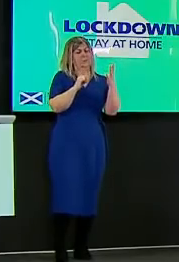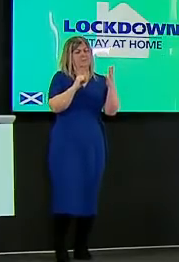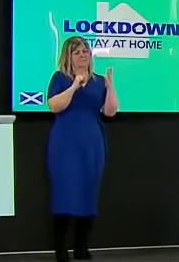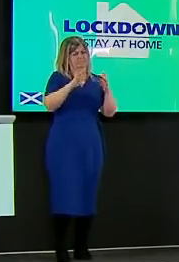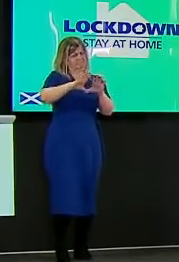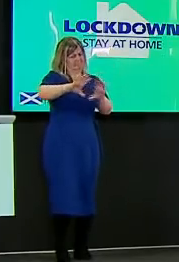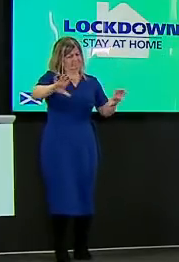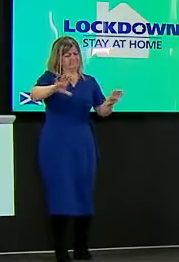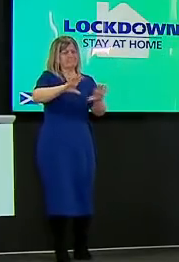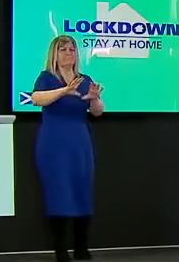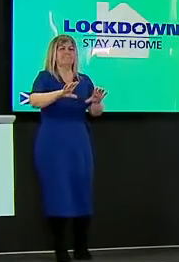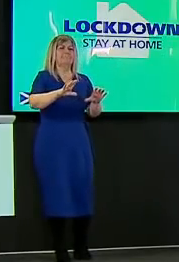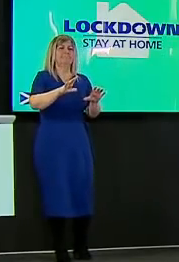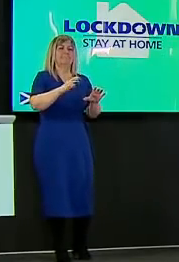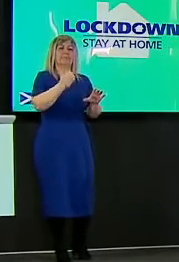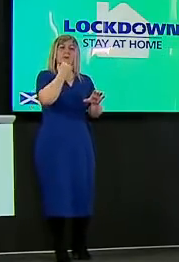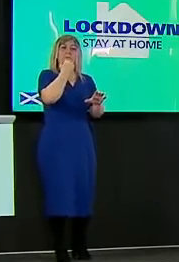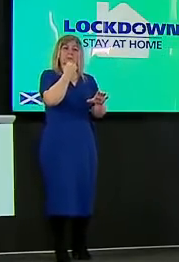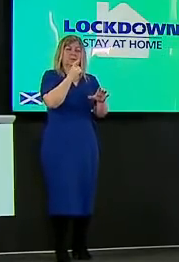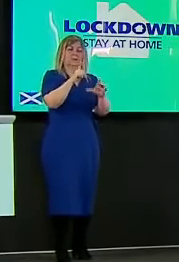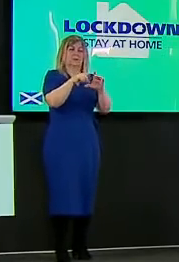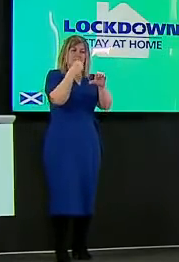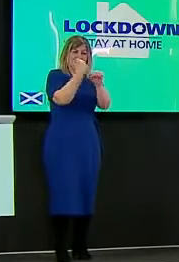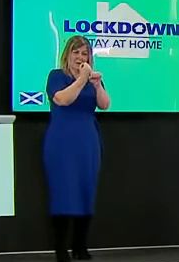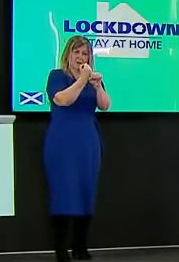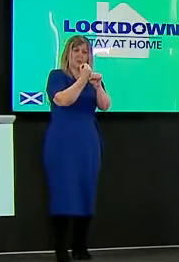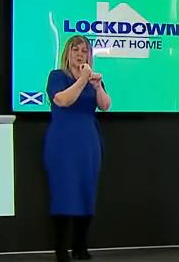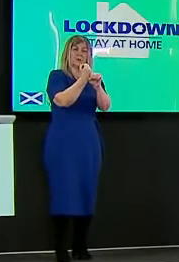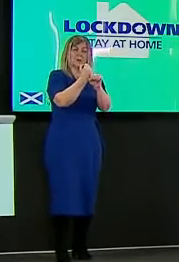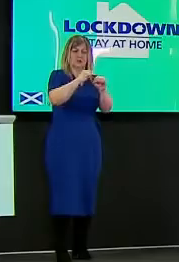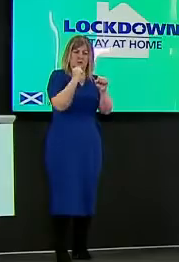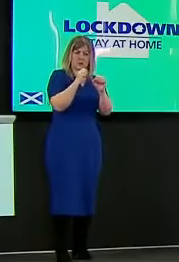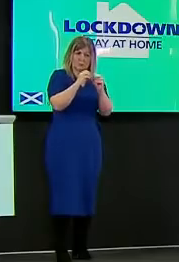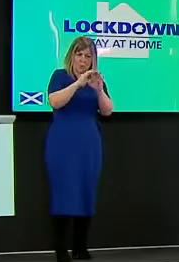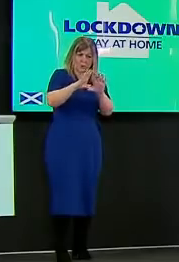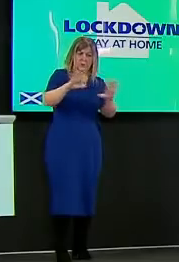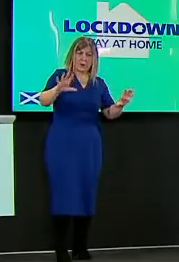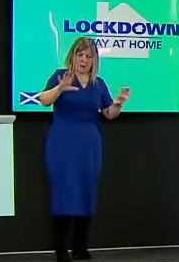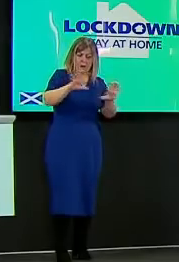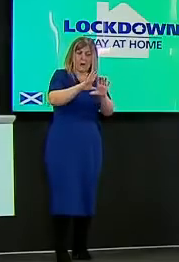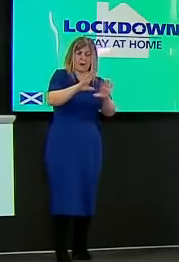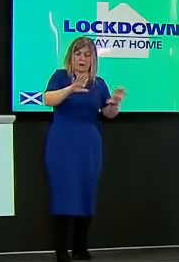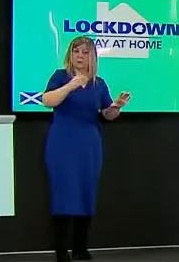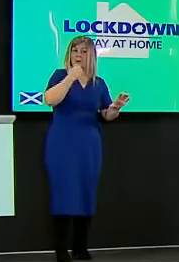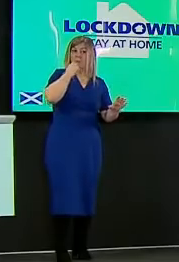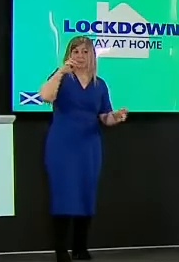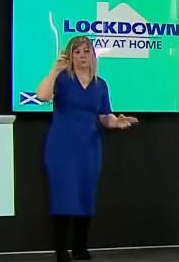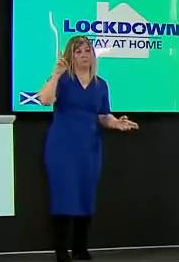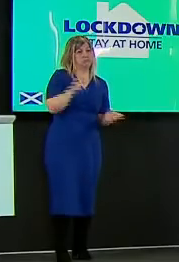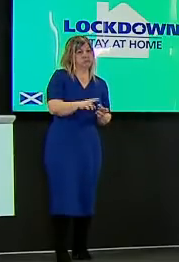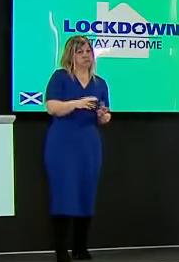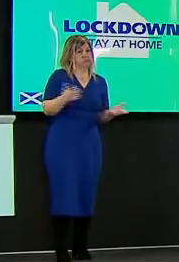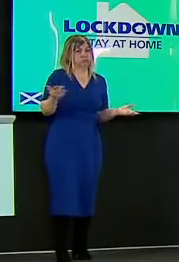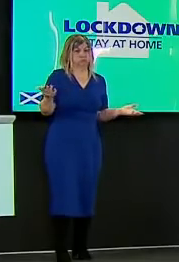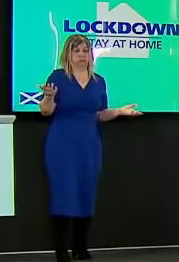dumfries and galloway and scottish borders are encouragingly low if that continues